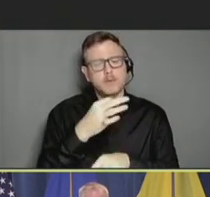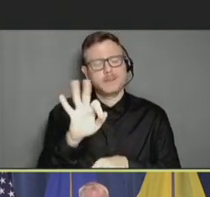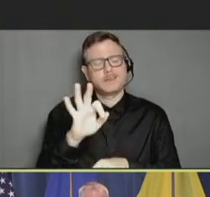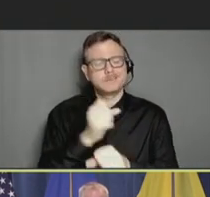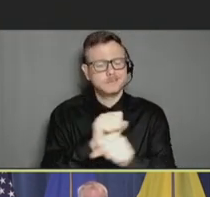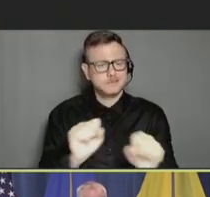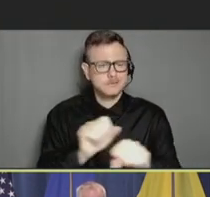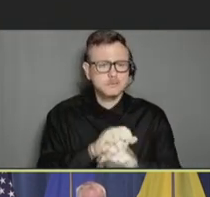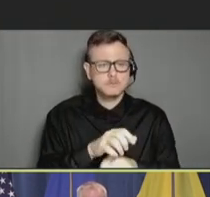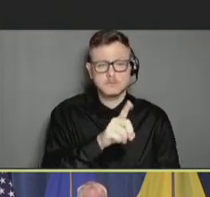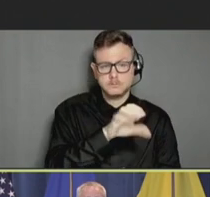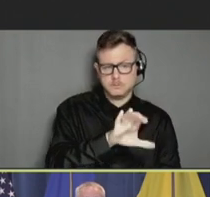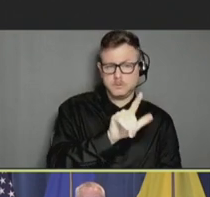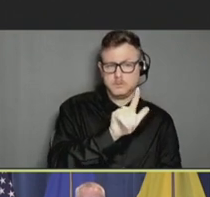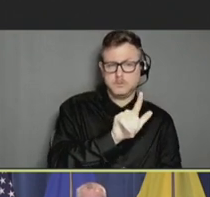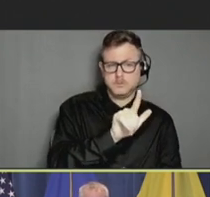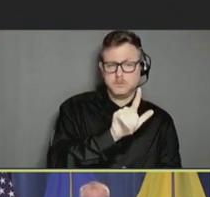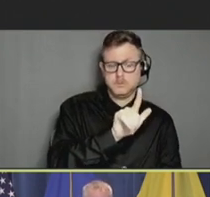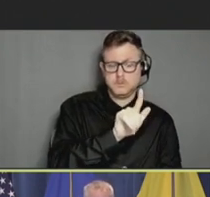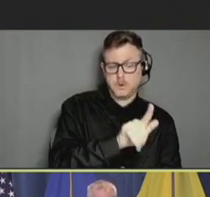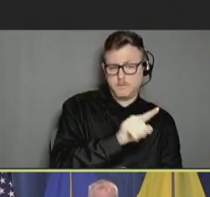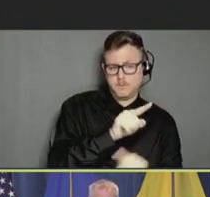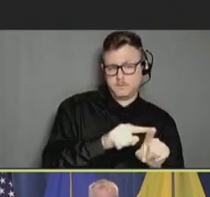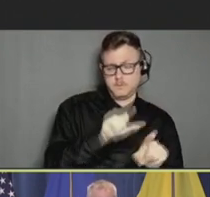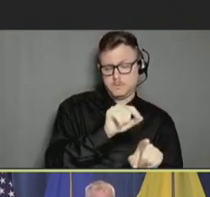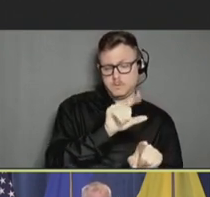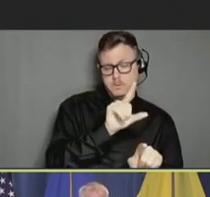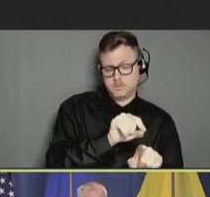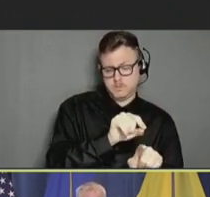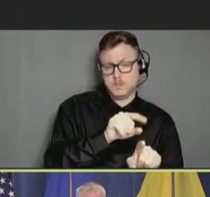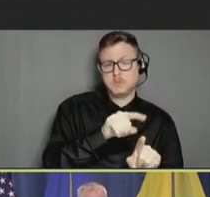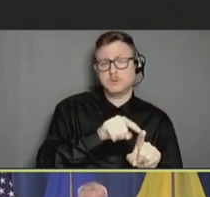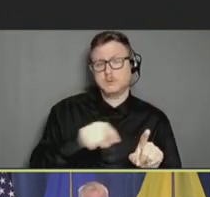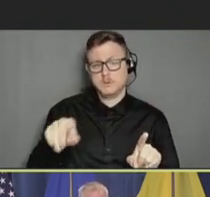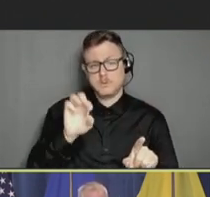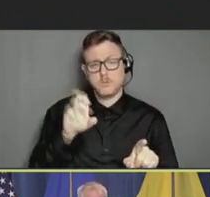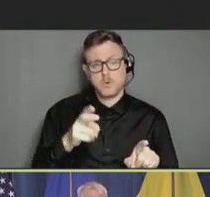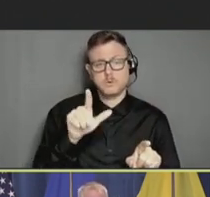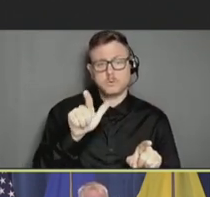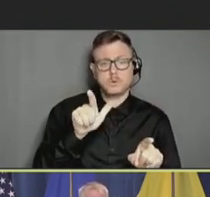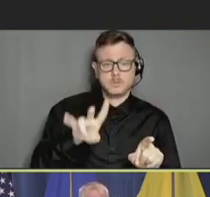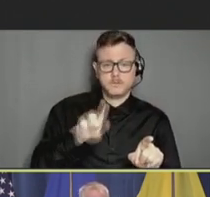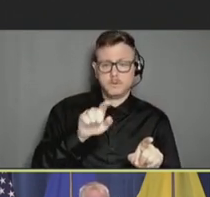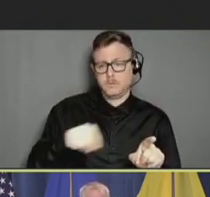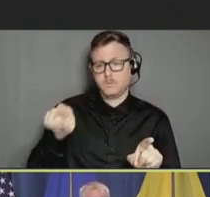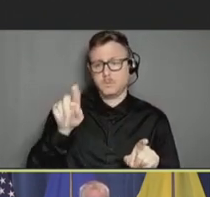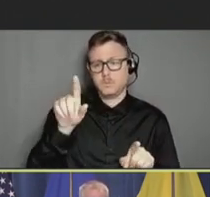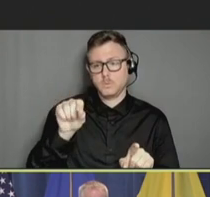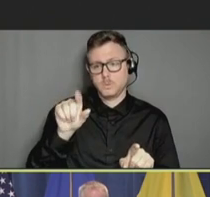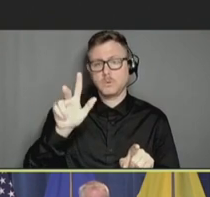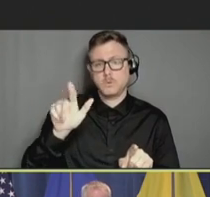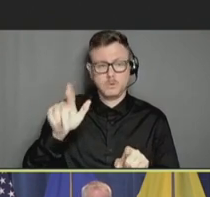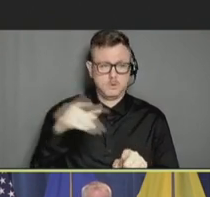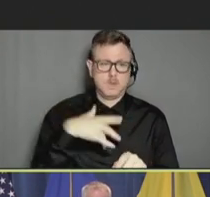From December 21st, 2020, through March 27th of '23, we had 73 independent meetings to